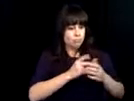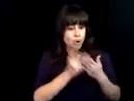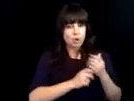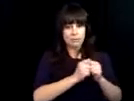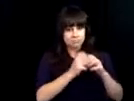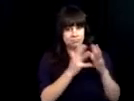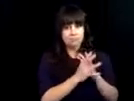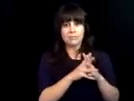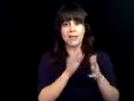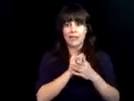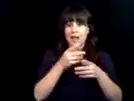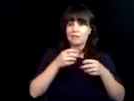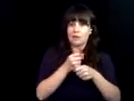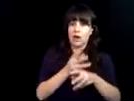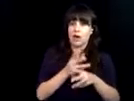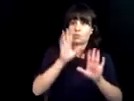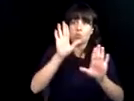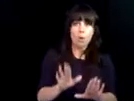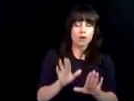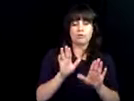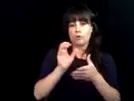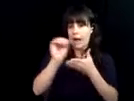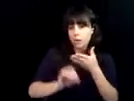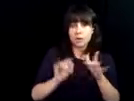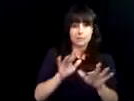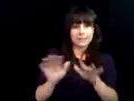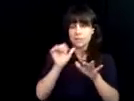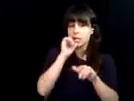innovative practices that her team has put into place that have resulted in